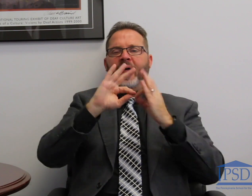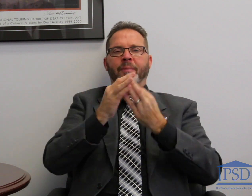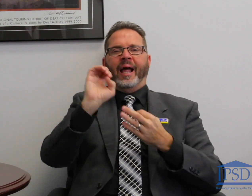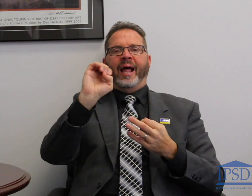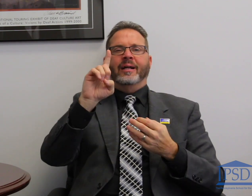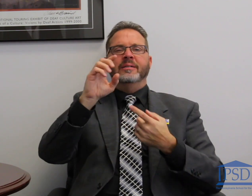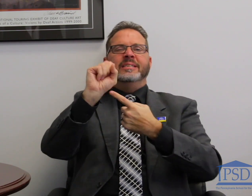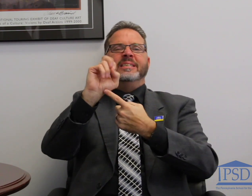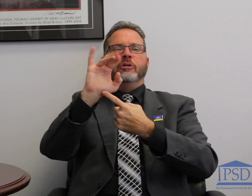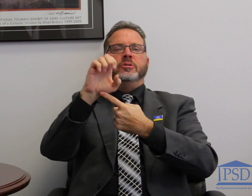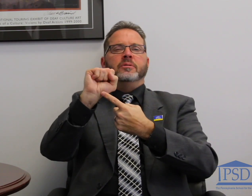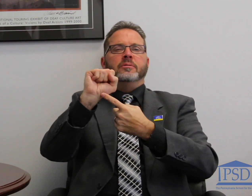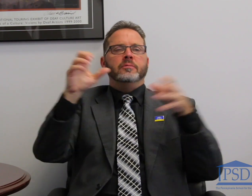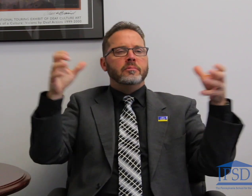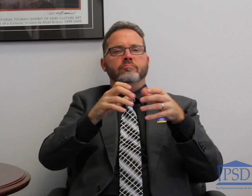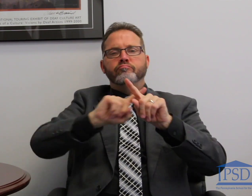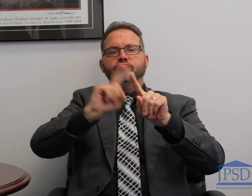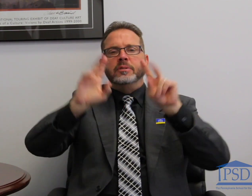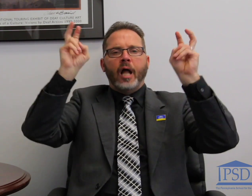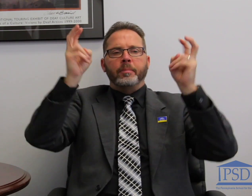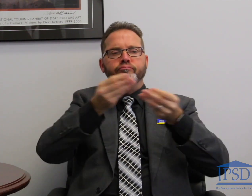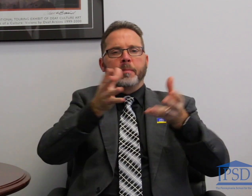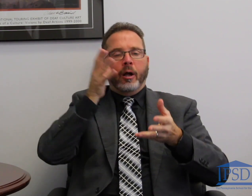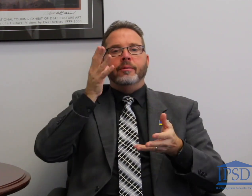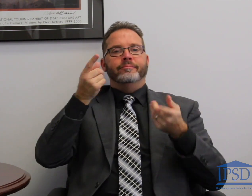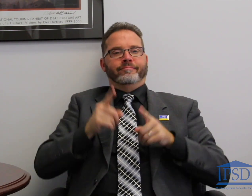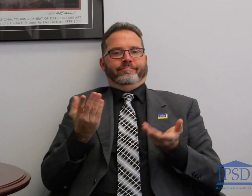family education series which covers different topics each time they meet. This